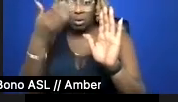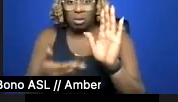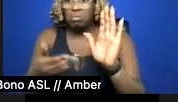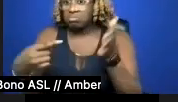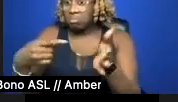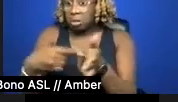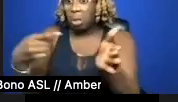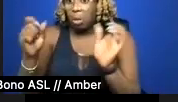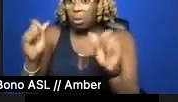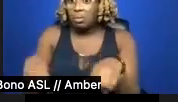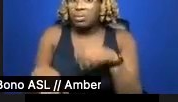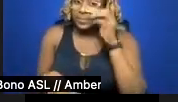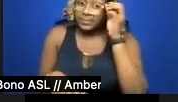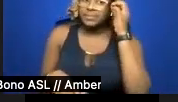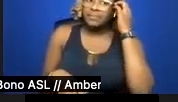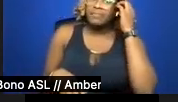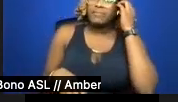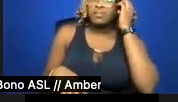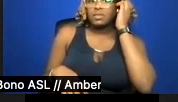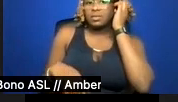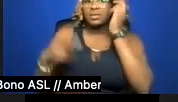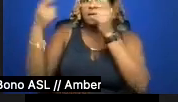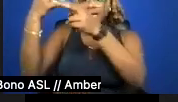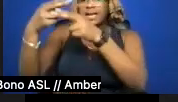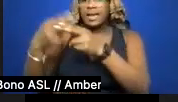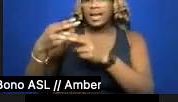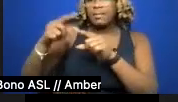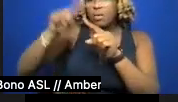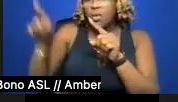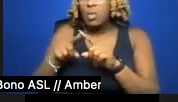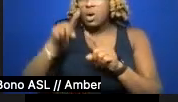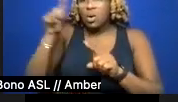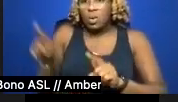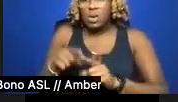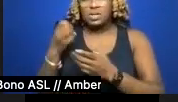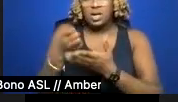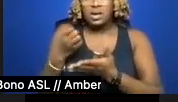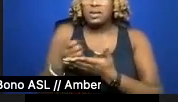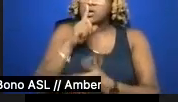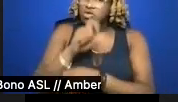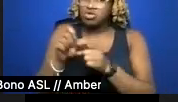Naming wheels an economy so certain I yearn for recognition. I'd rather not be referred to